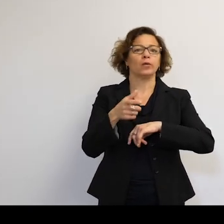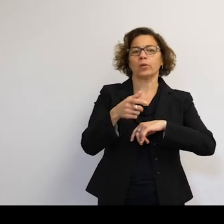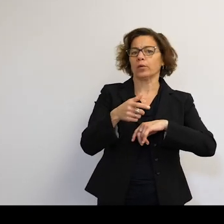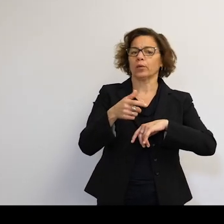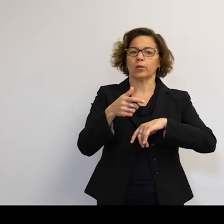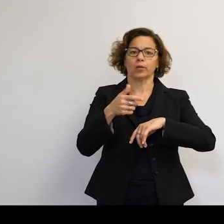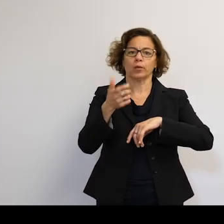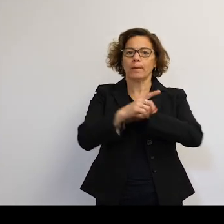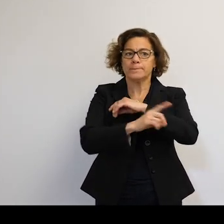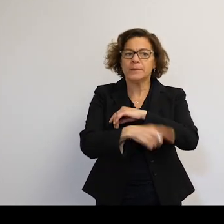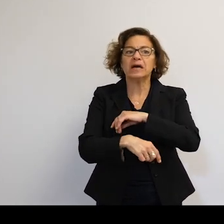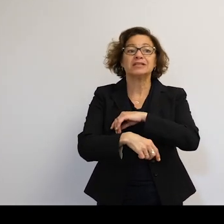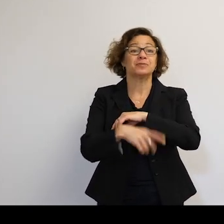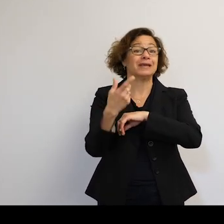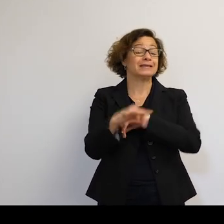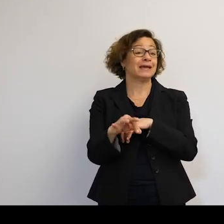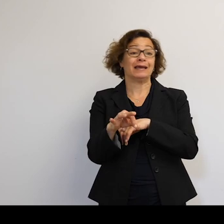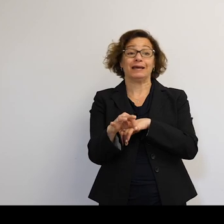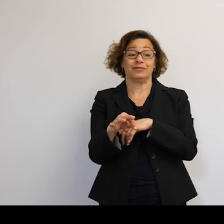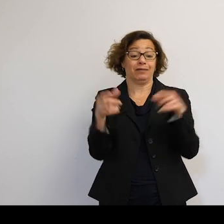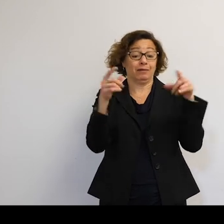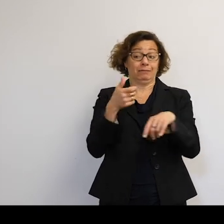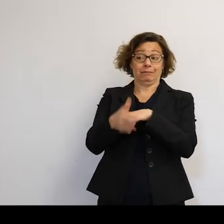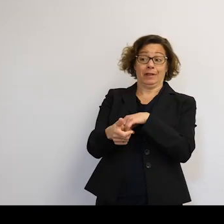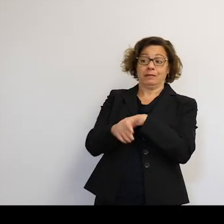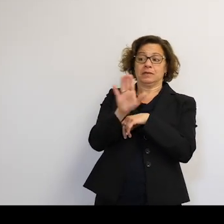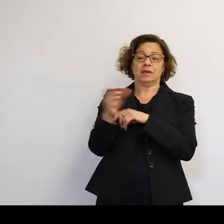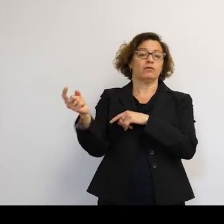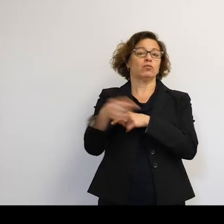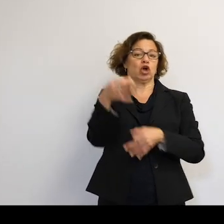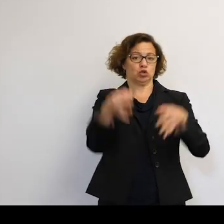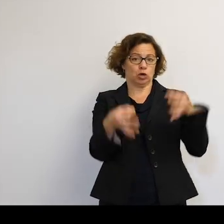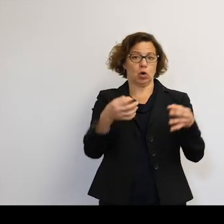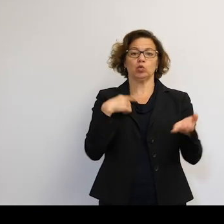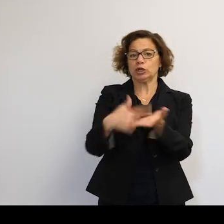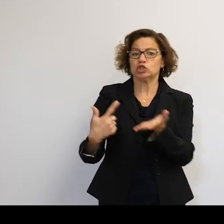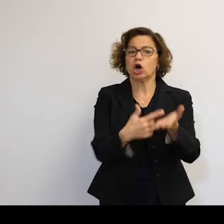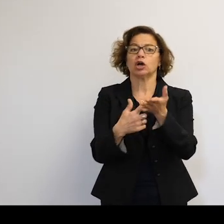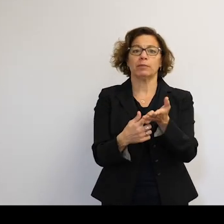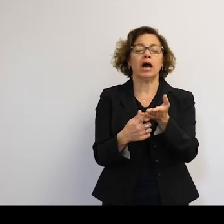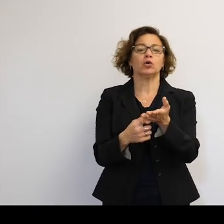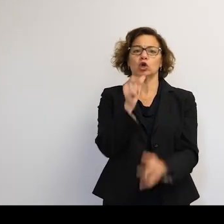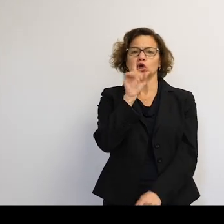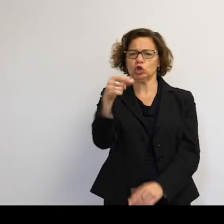Or if there is, it's never been tested in a court of law. So there's all sorts of talk around you have responsibility for your own satellites,